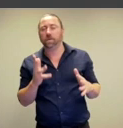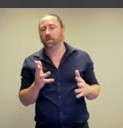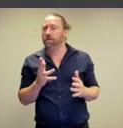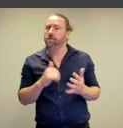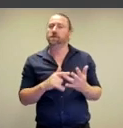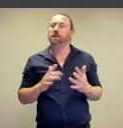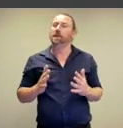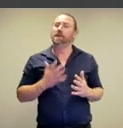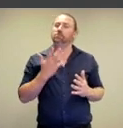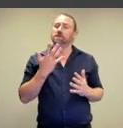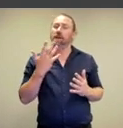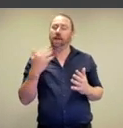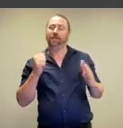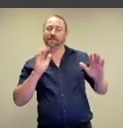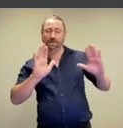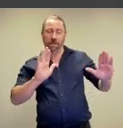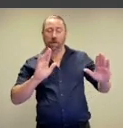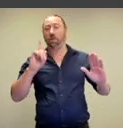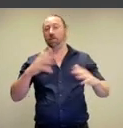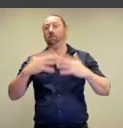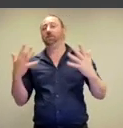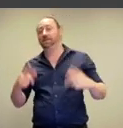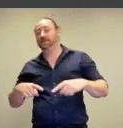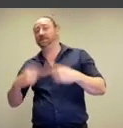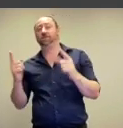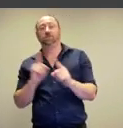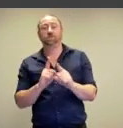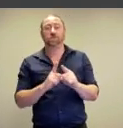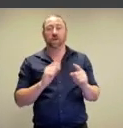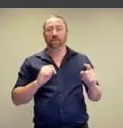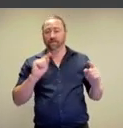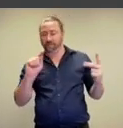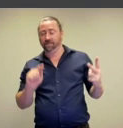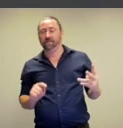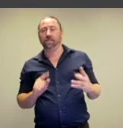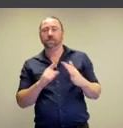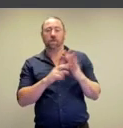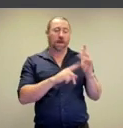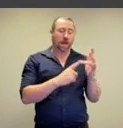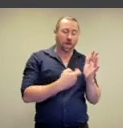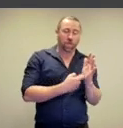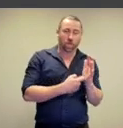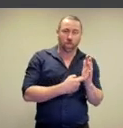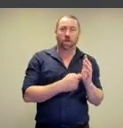So really kind of interesting